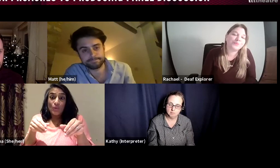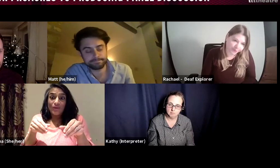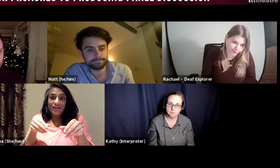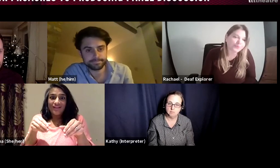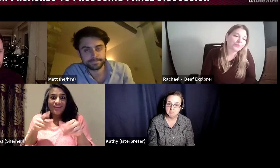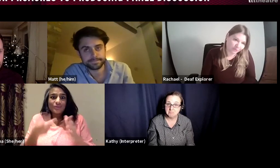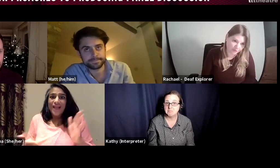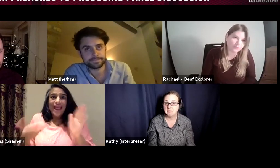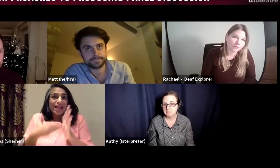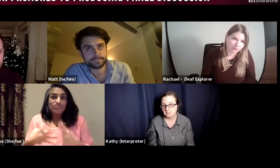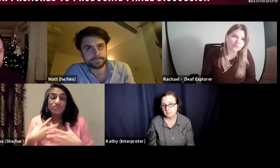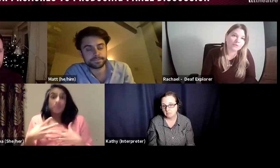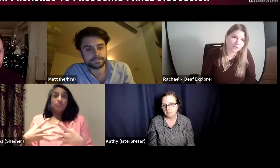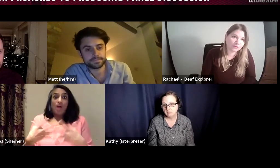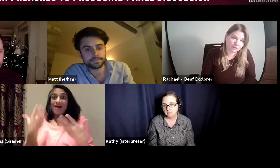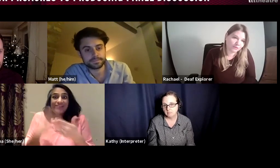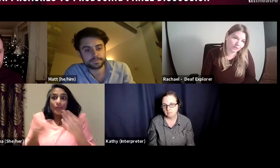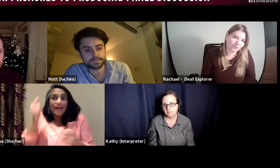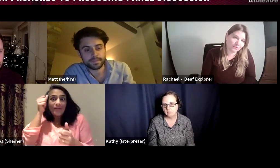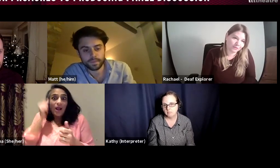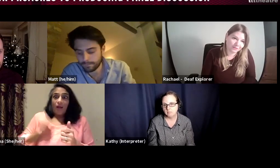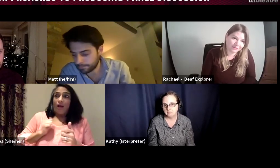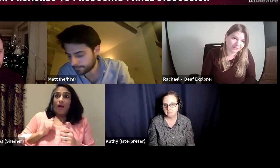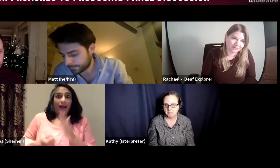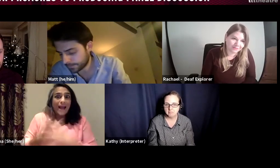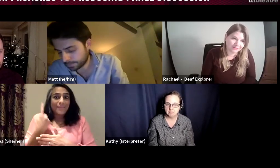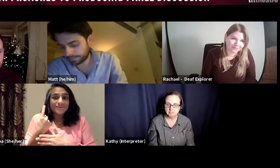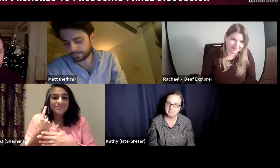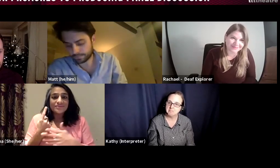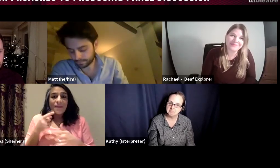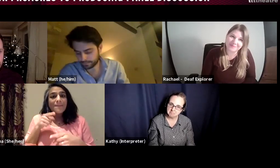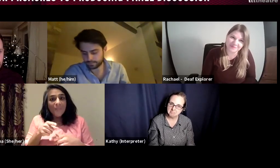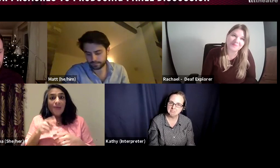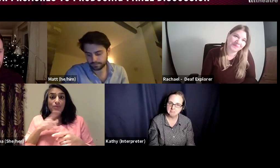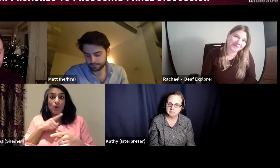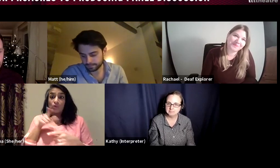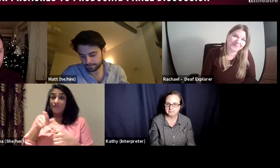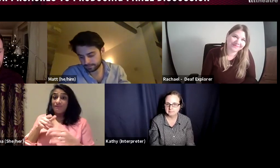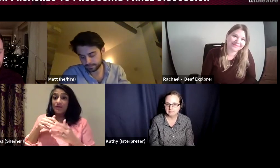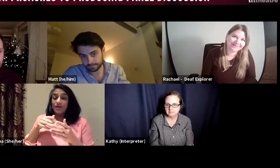could go for physio. And again it was one of those surprises, we did not expect it to happen,